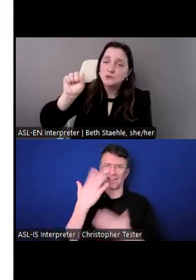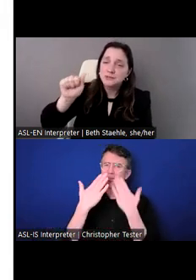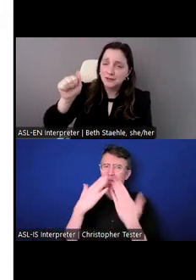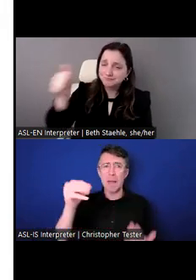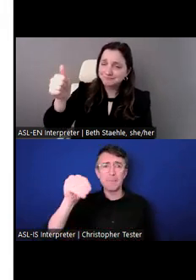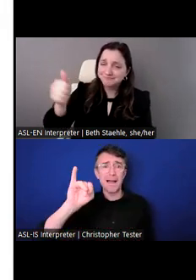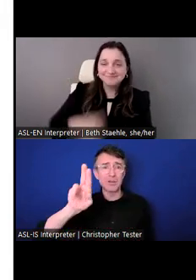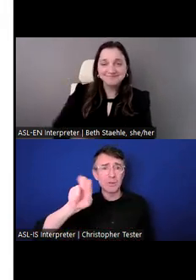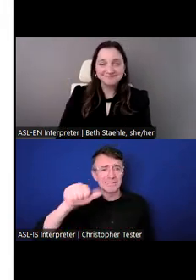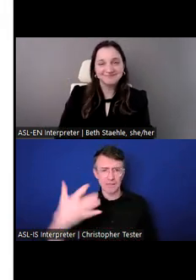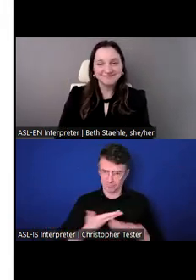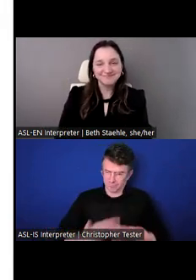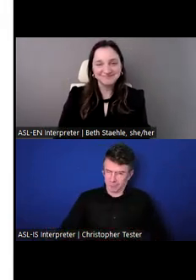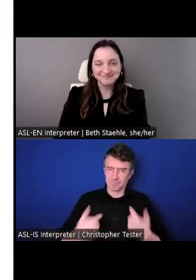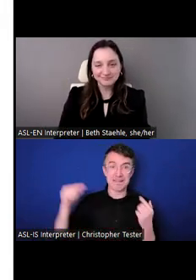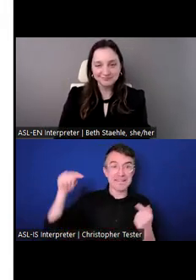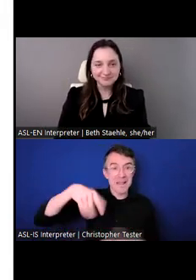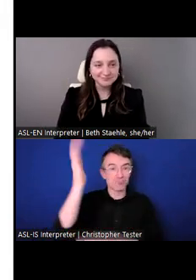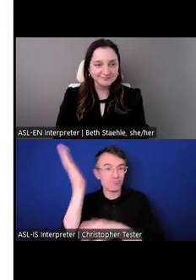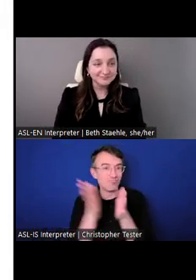This is Ashley. Thank you so much, Catherine.